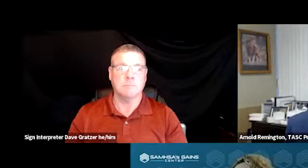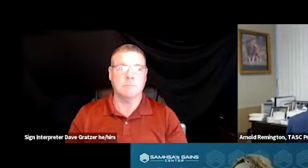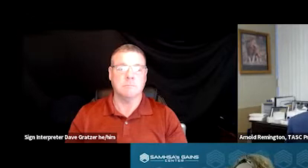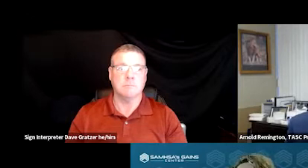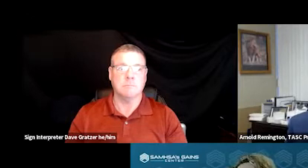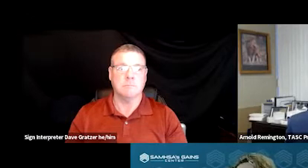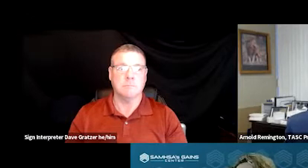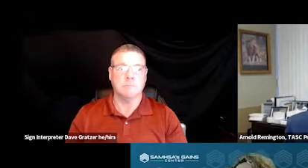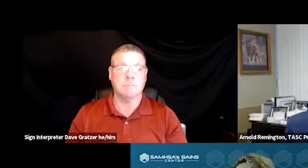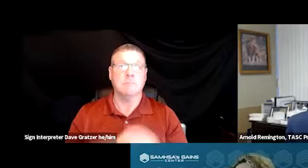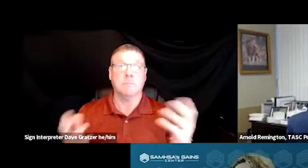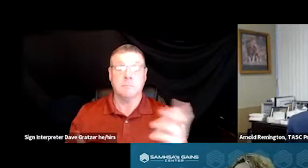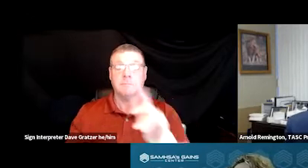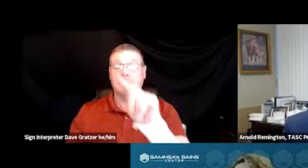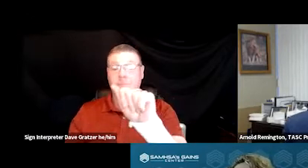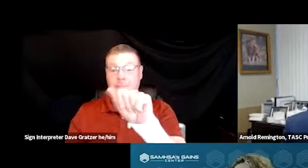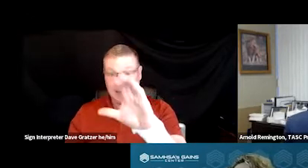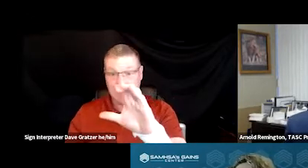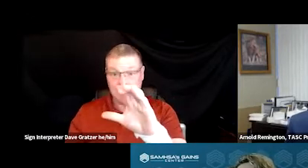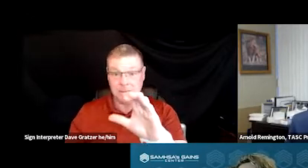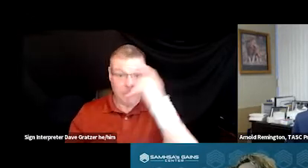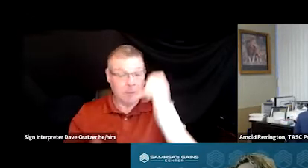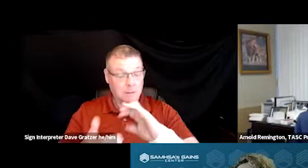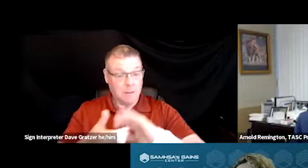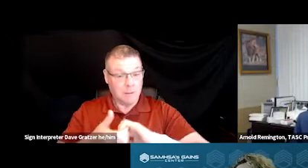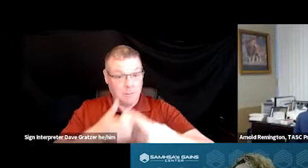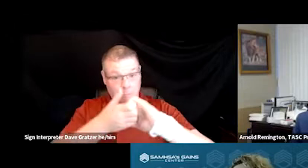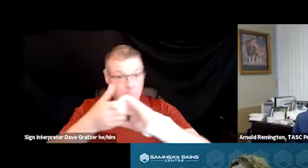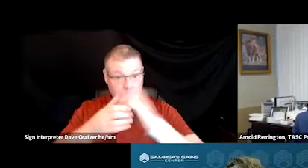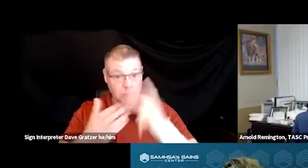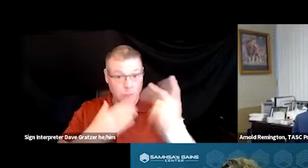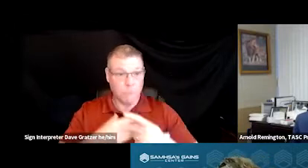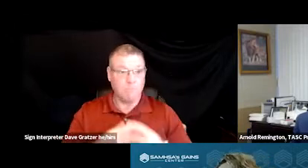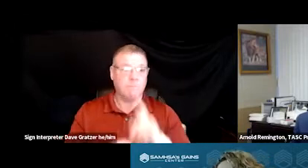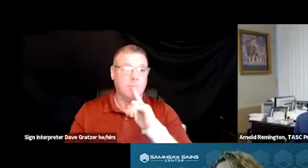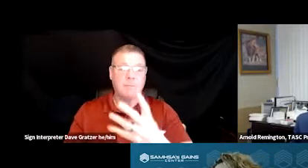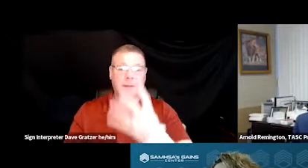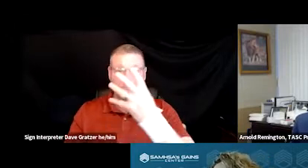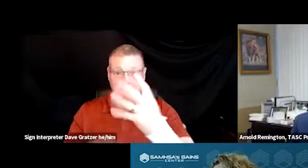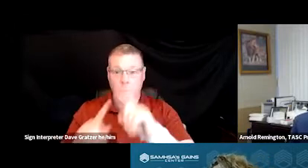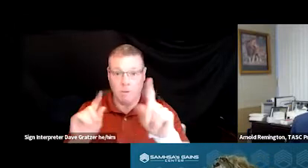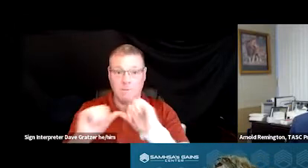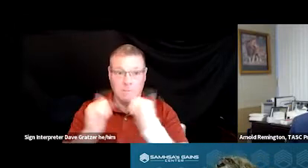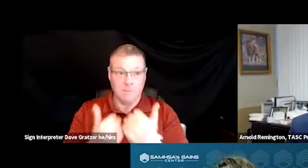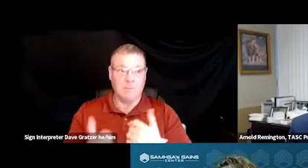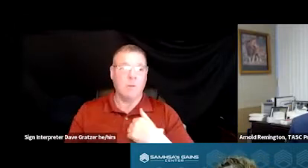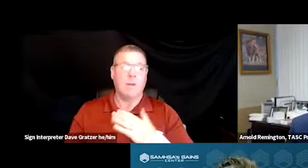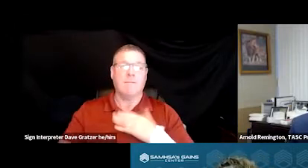So with the TASC Program, since it is a collaboration of the four different agencies, we developed an advisory board,